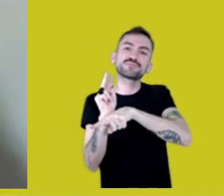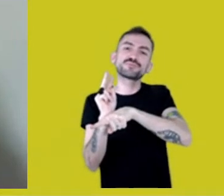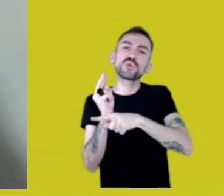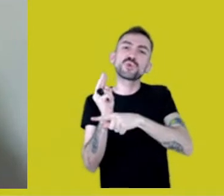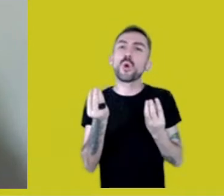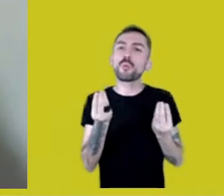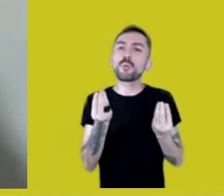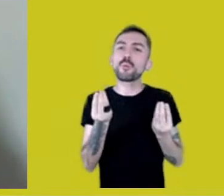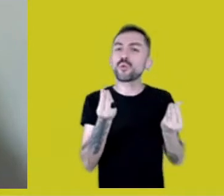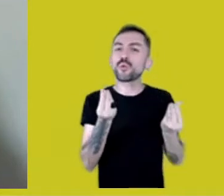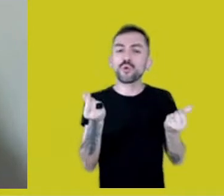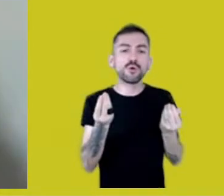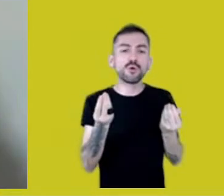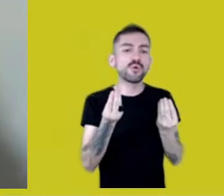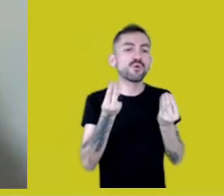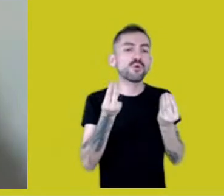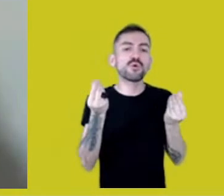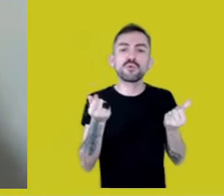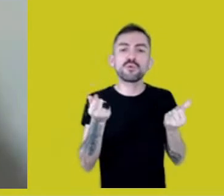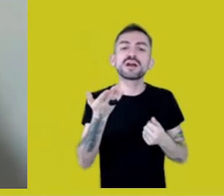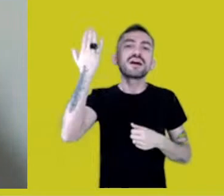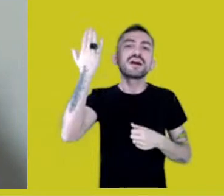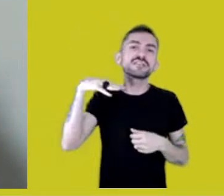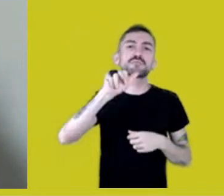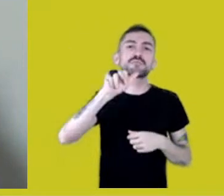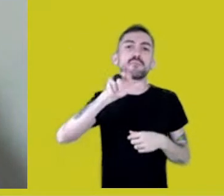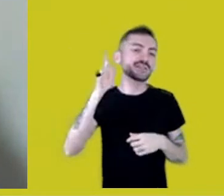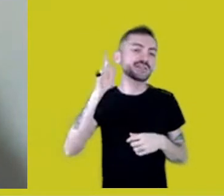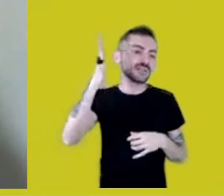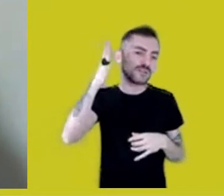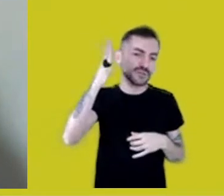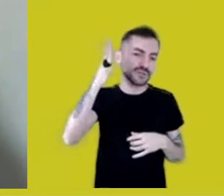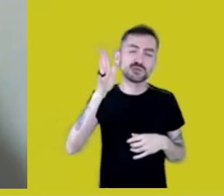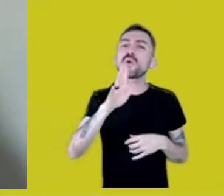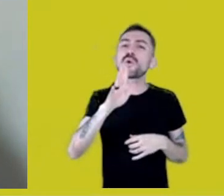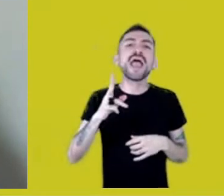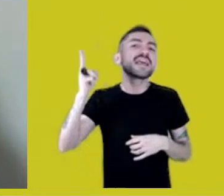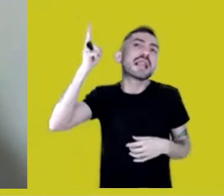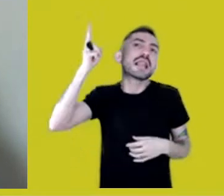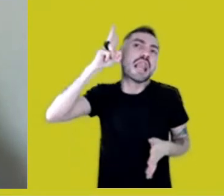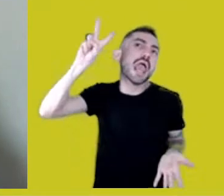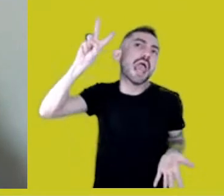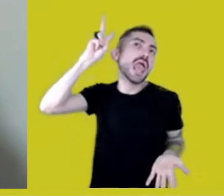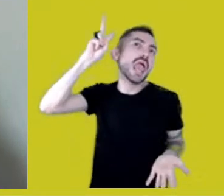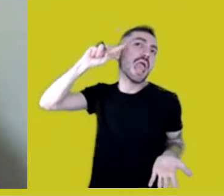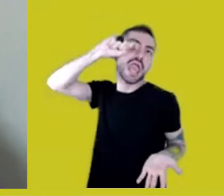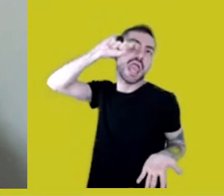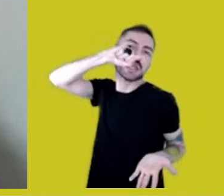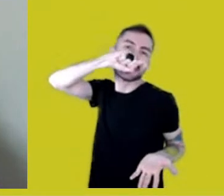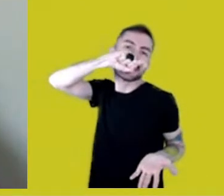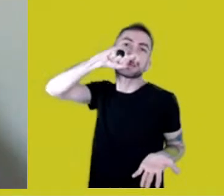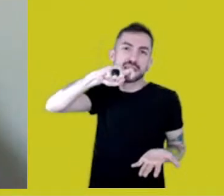Like Márcia remarked, these aren’t exactly legends or fables,